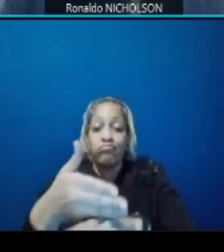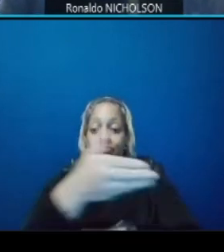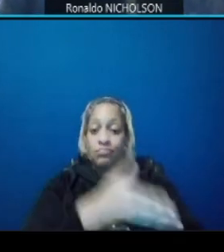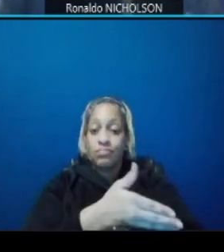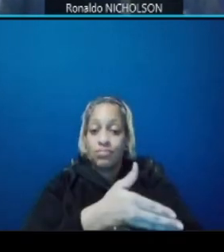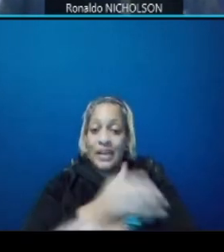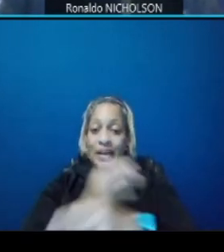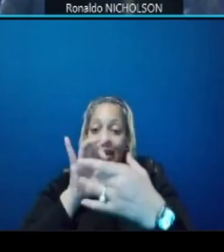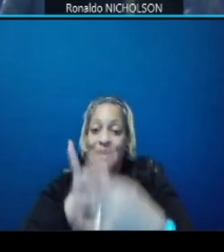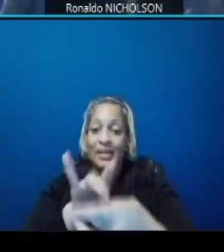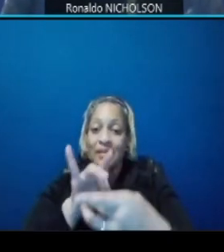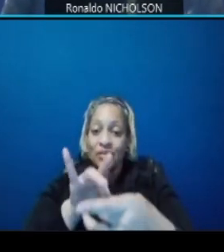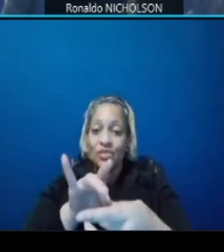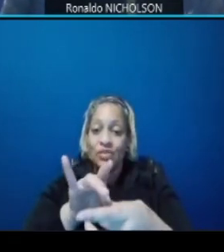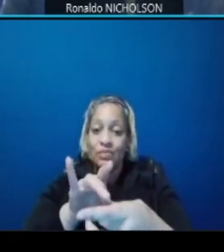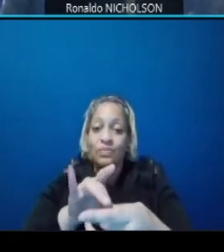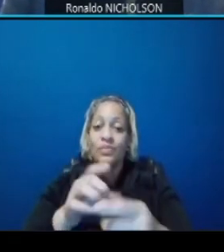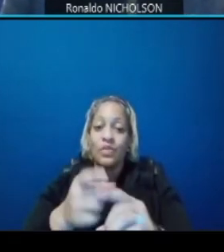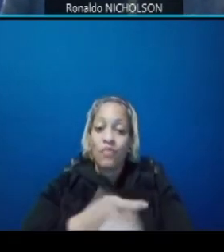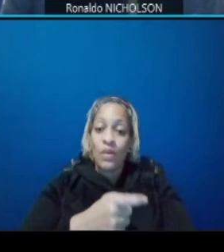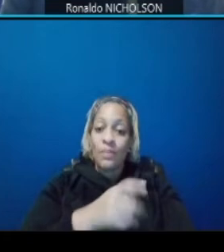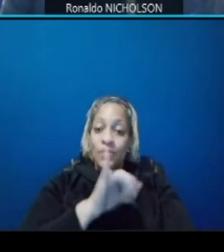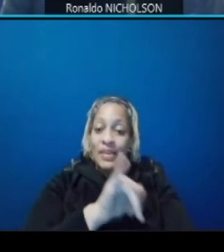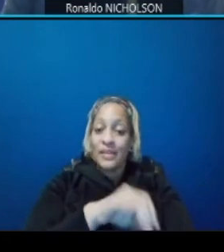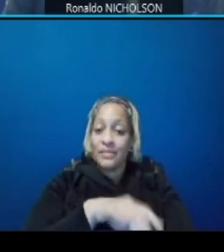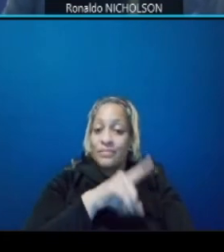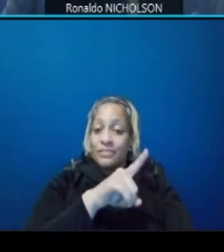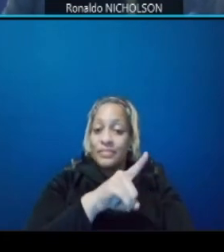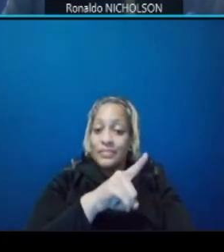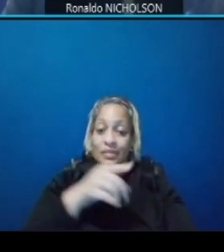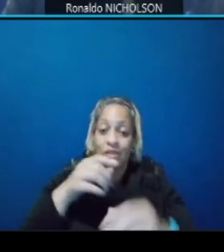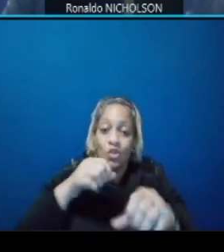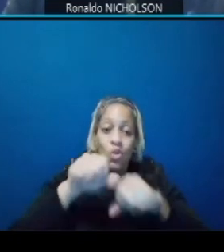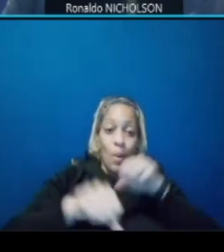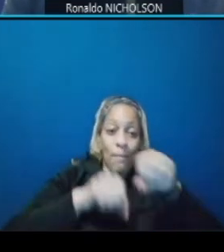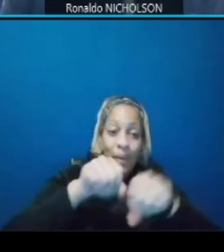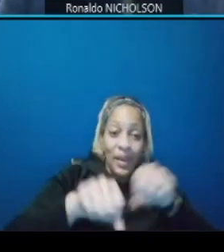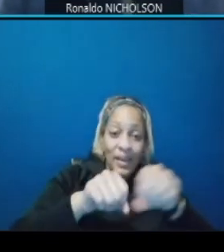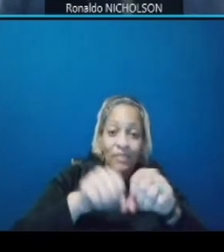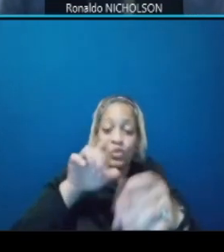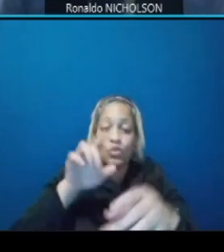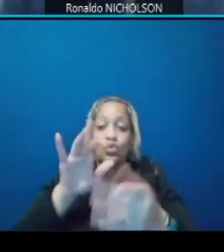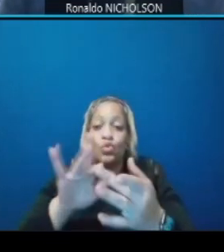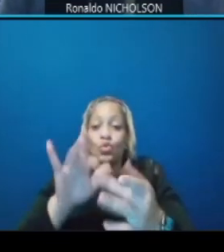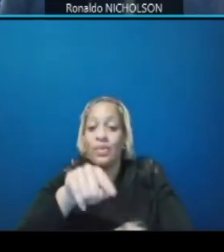from the shared use path cycle tracks to the ant across the trail again